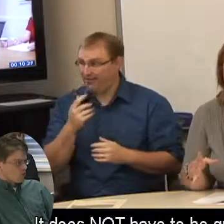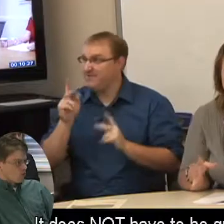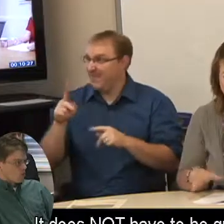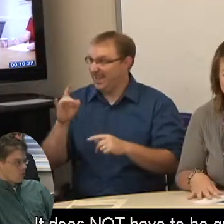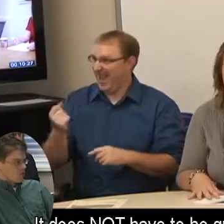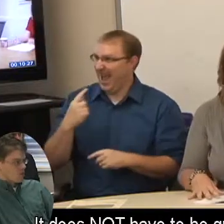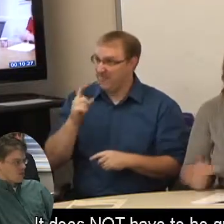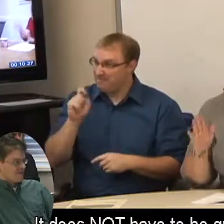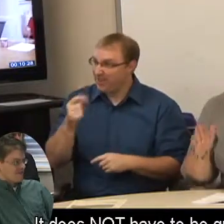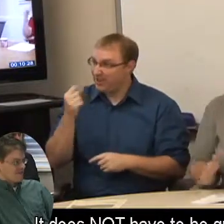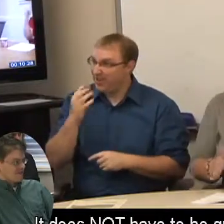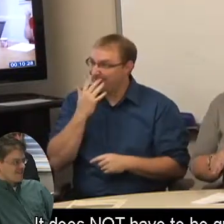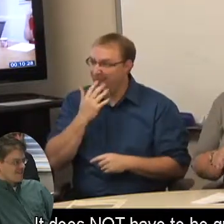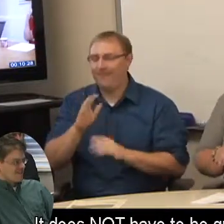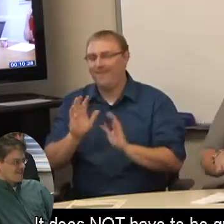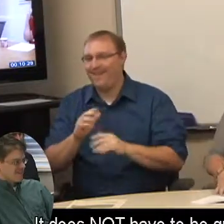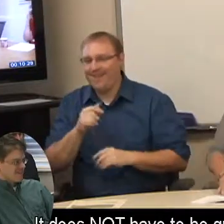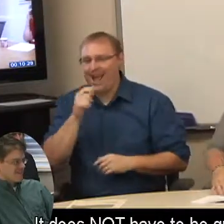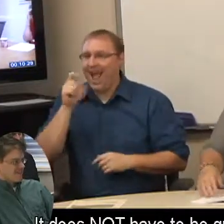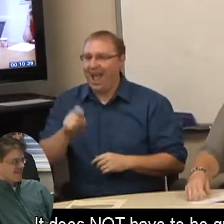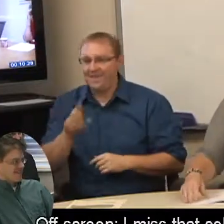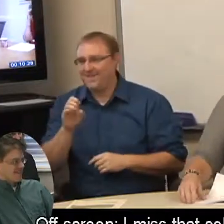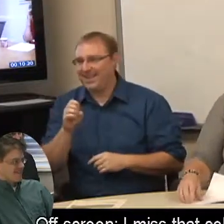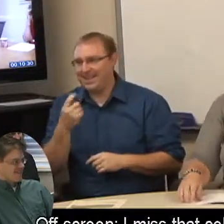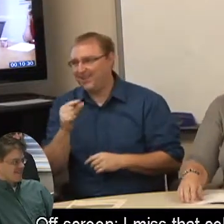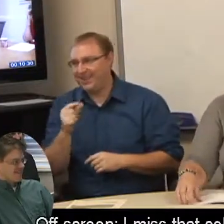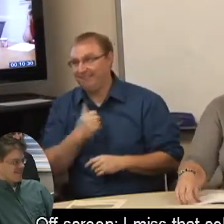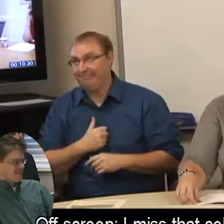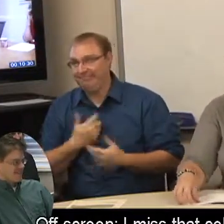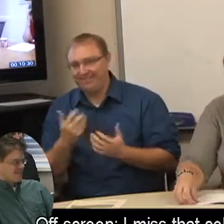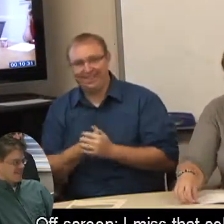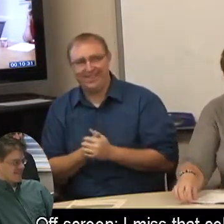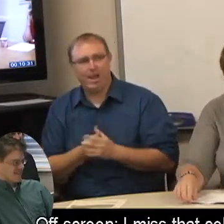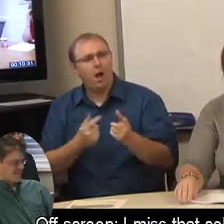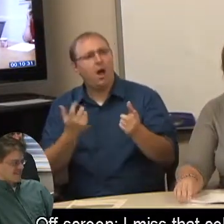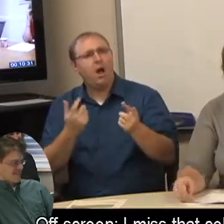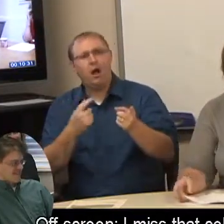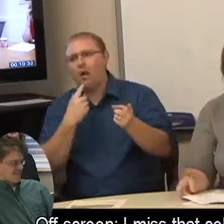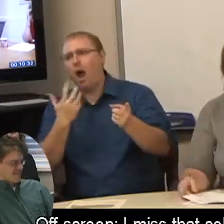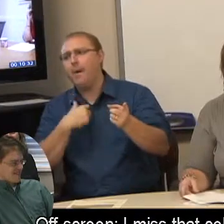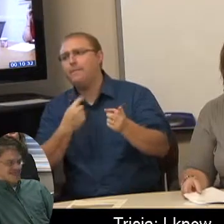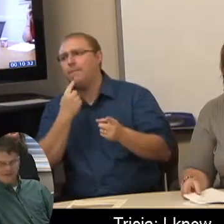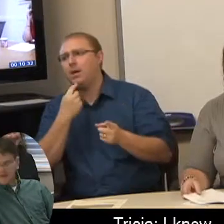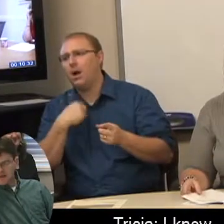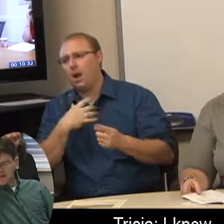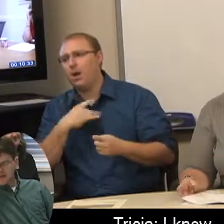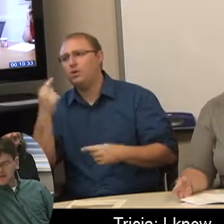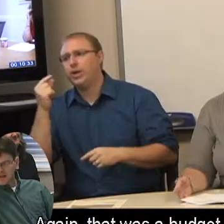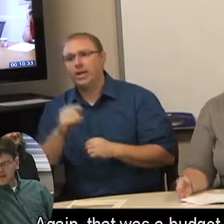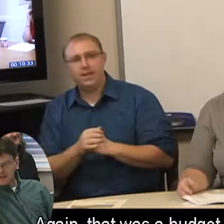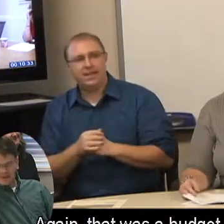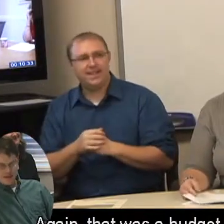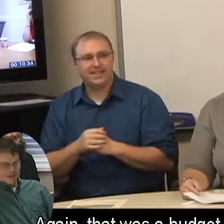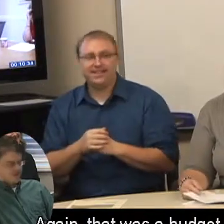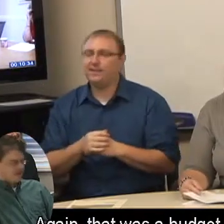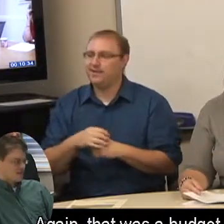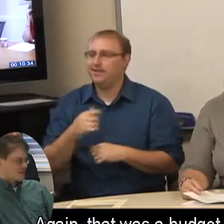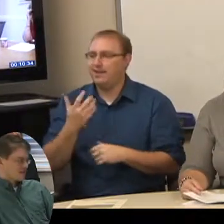It does NOT have to be green. P.S. Off-screen: I miss that color green. Tricia: I know. Again, that was a budget cut thing.